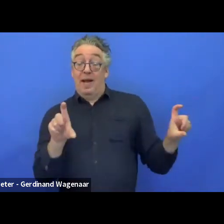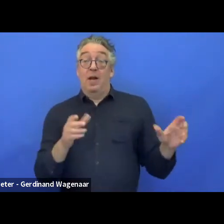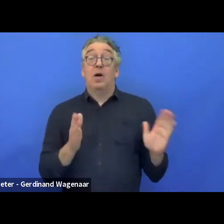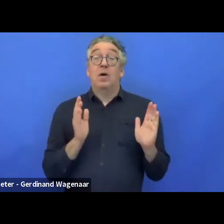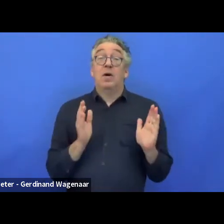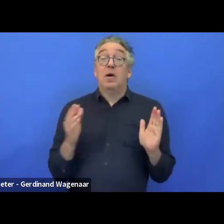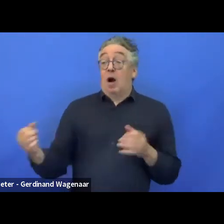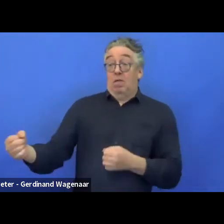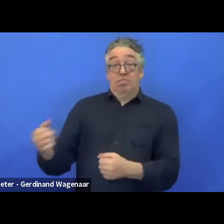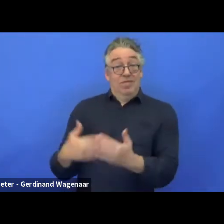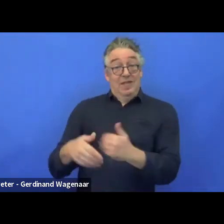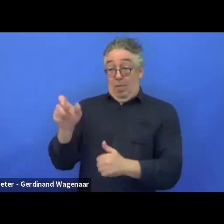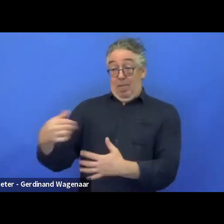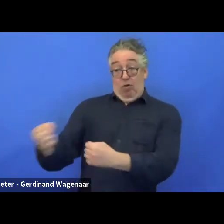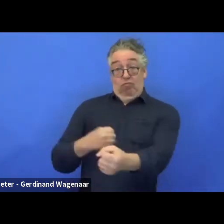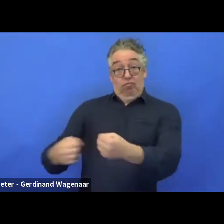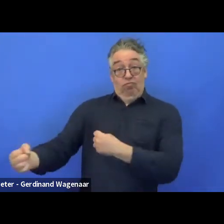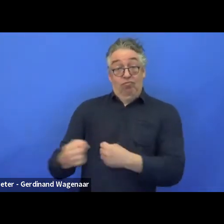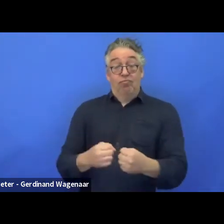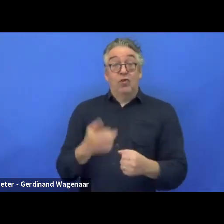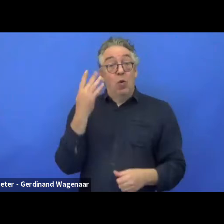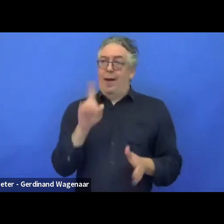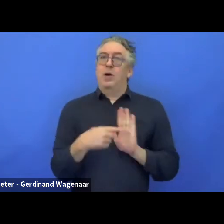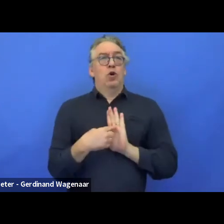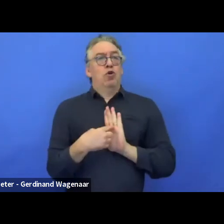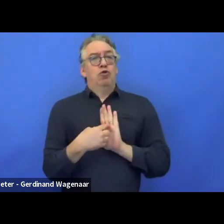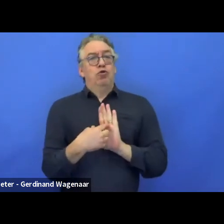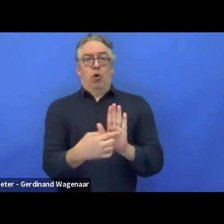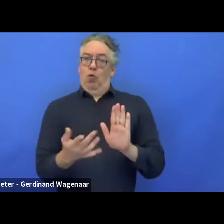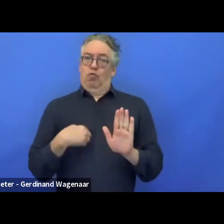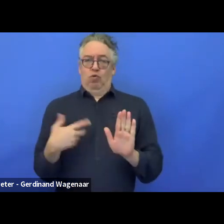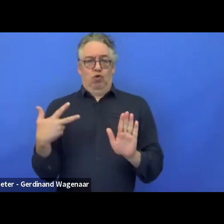because then they would report they've been working